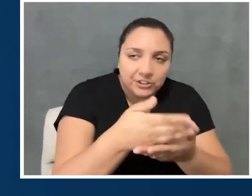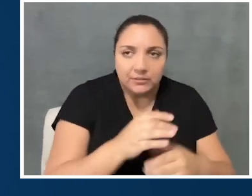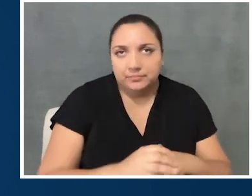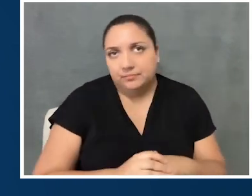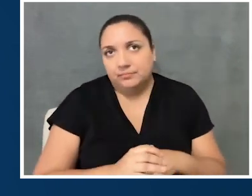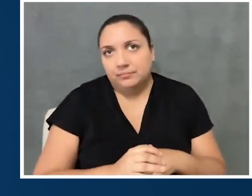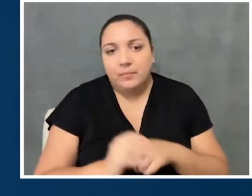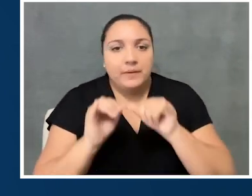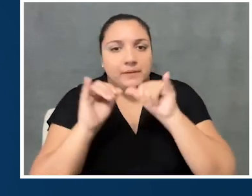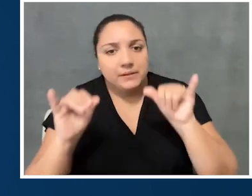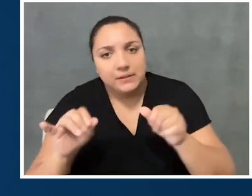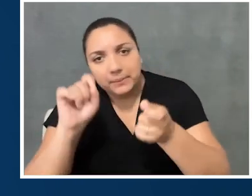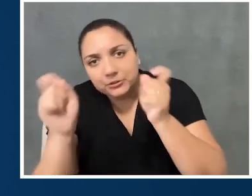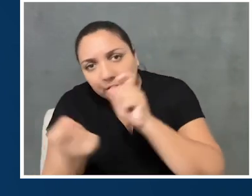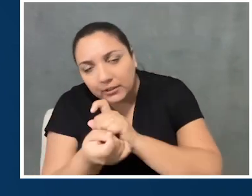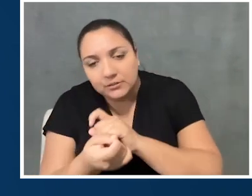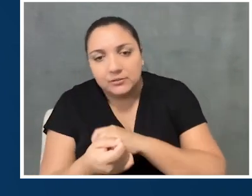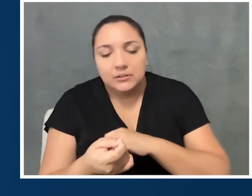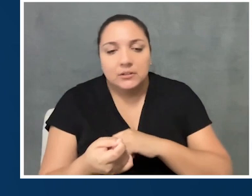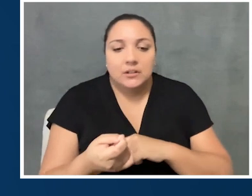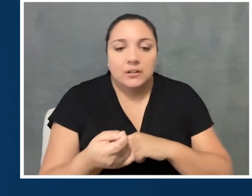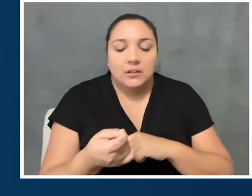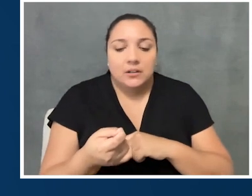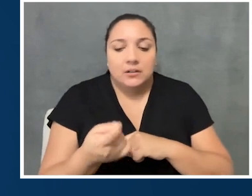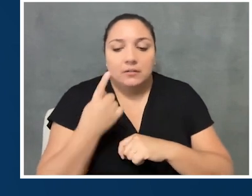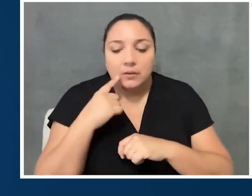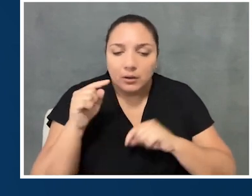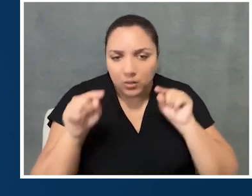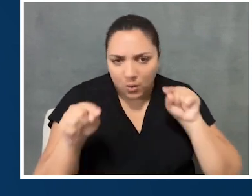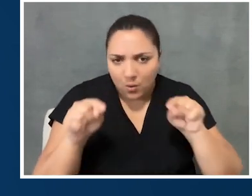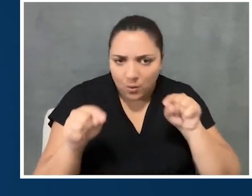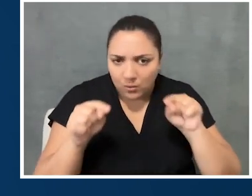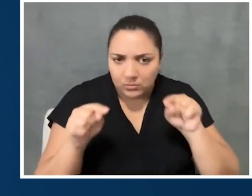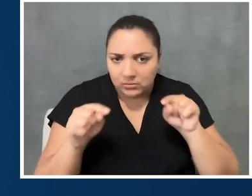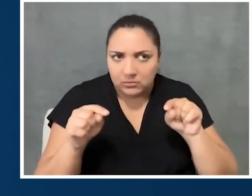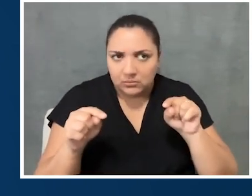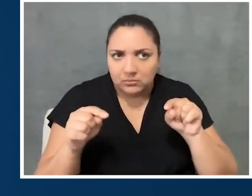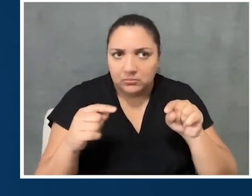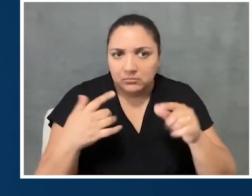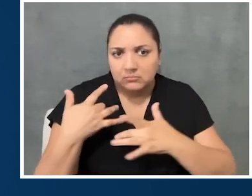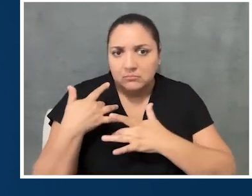And both of those things are impacted by budget, right?